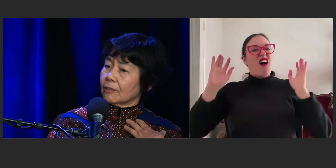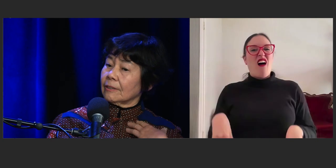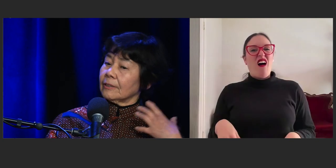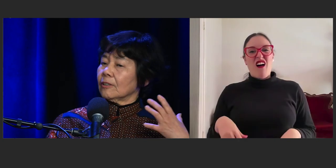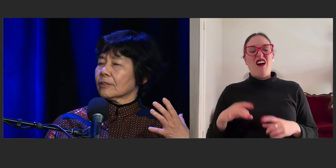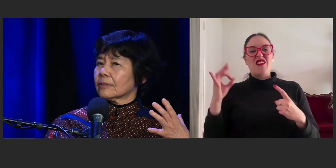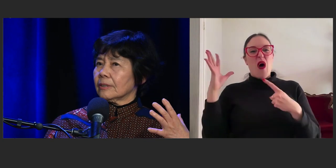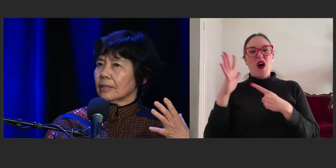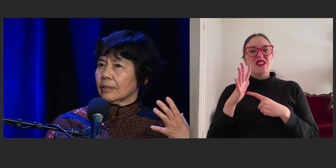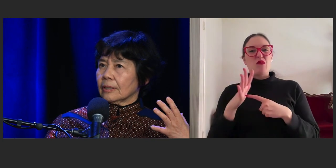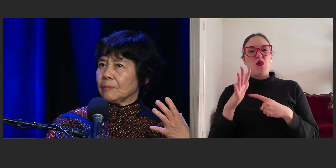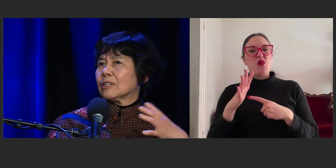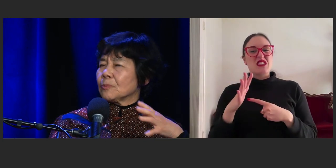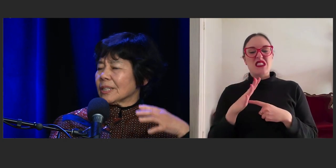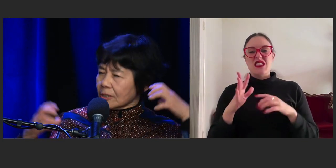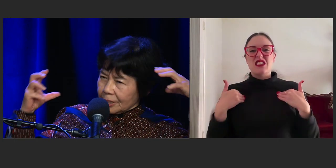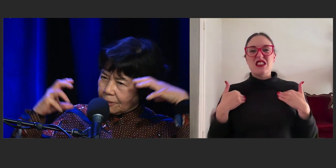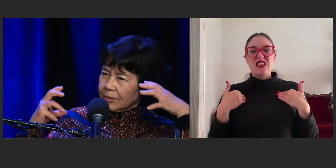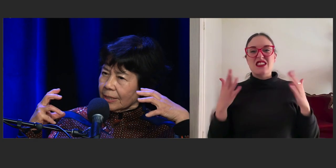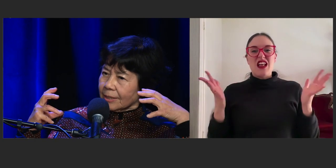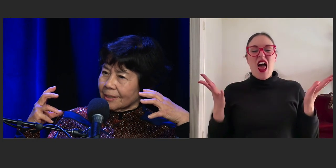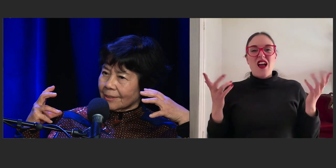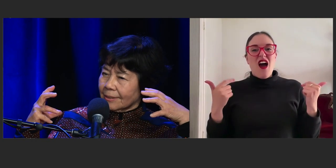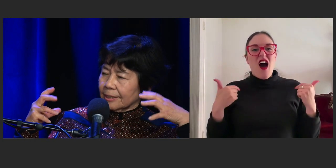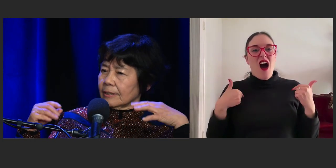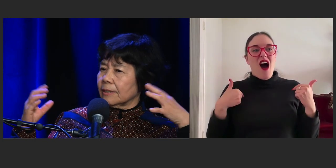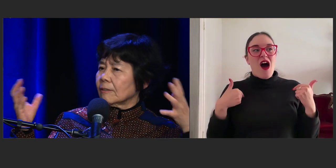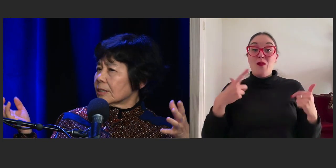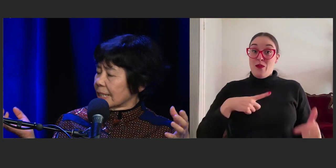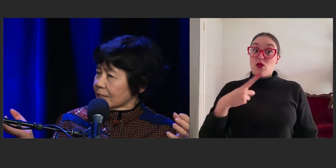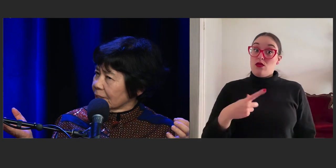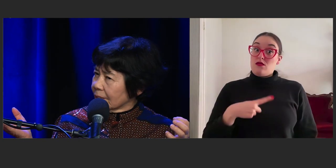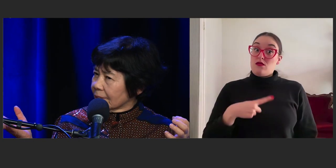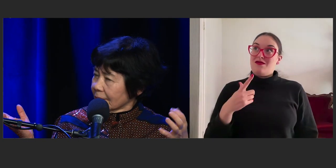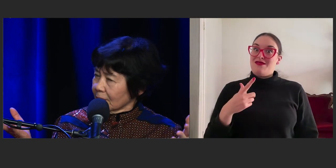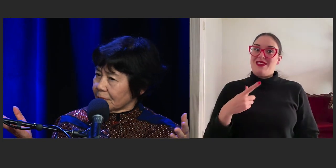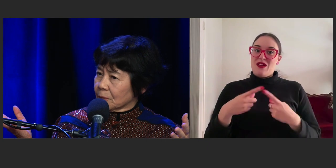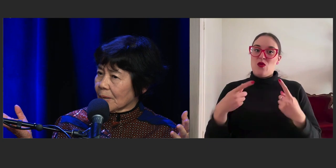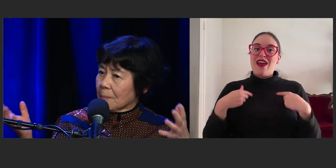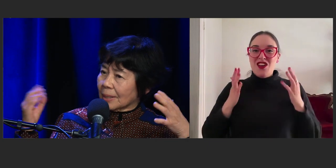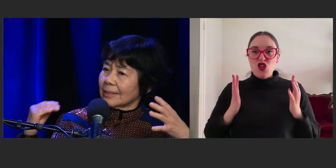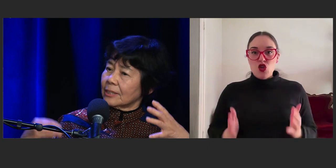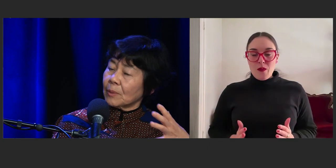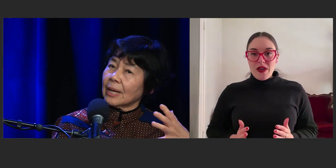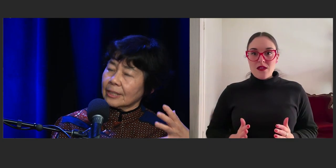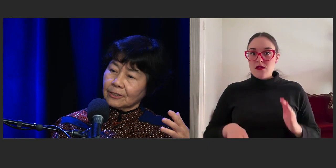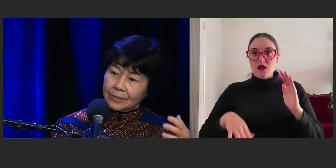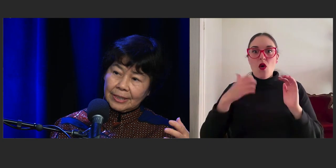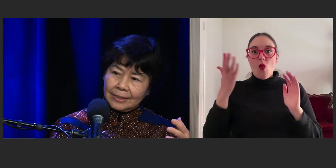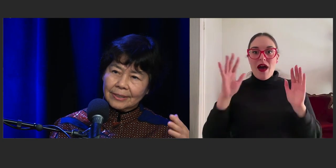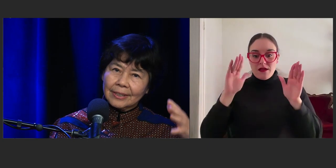because we are so self-centered, not necessarily in a selfish way, but we are self-centered.